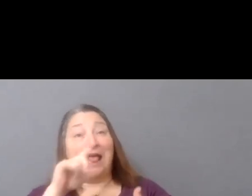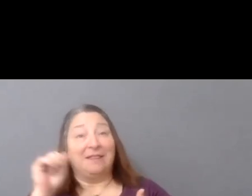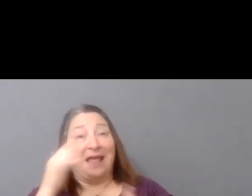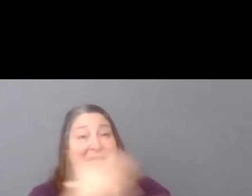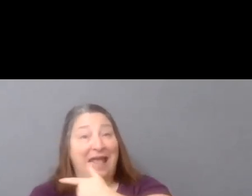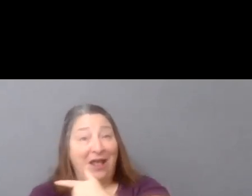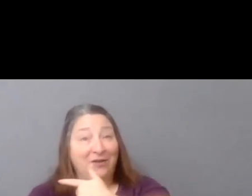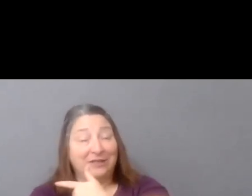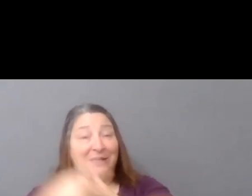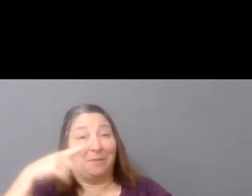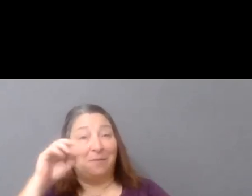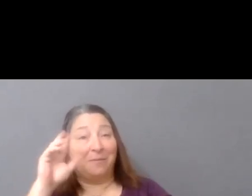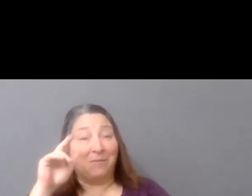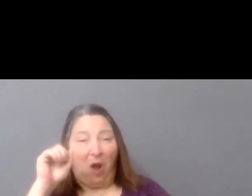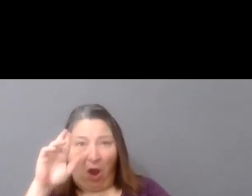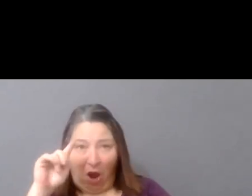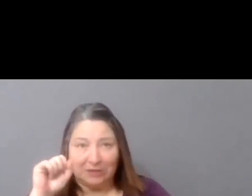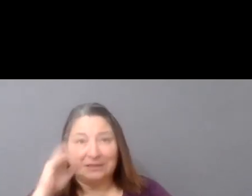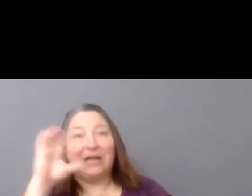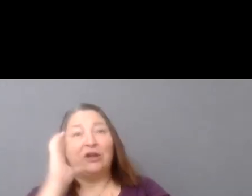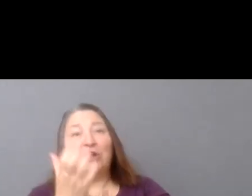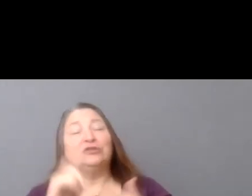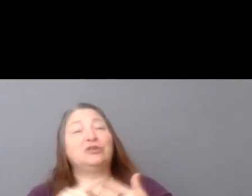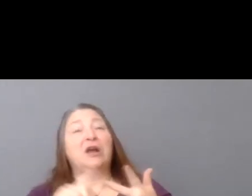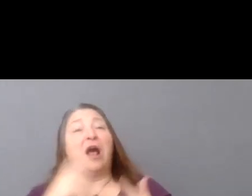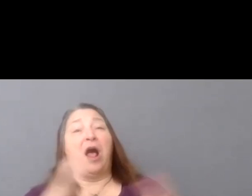and Culture, Hollywood Foreign Press Association, Participant